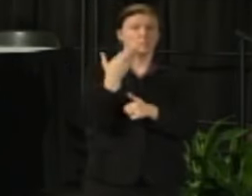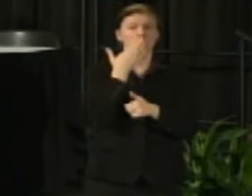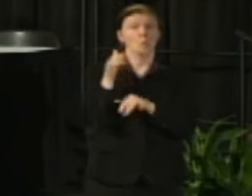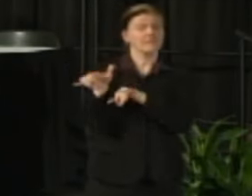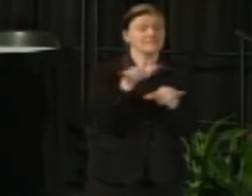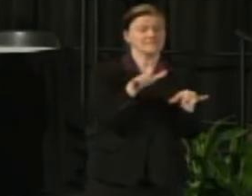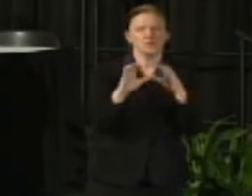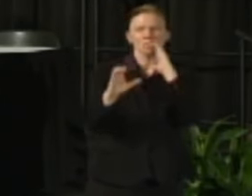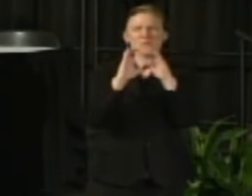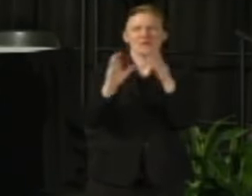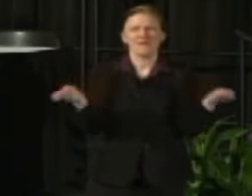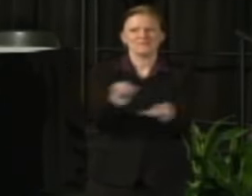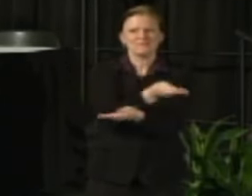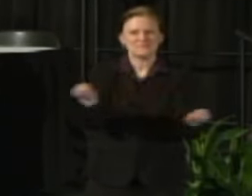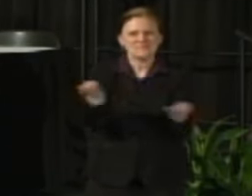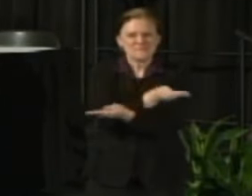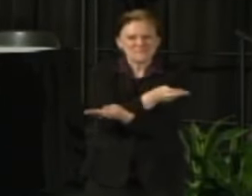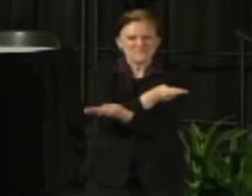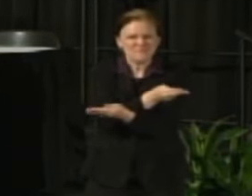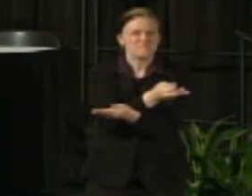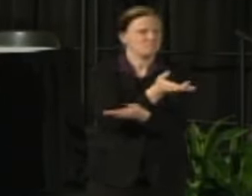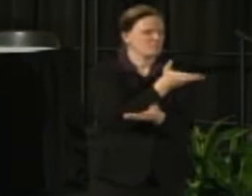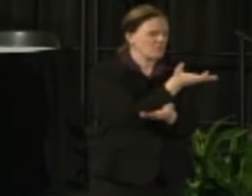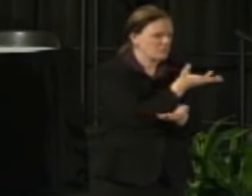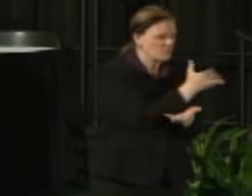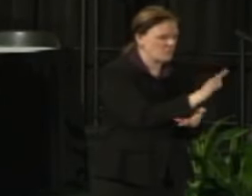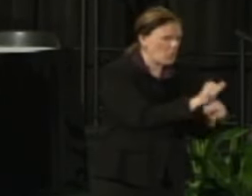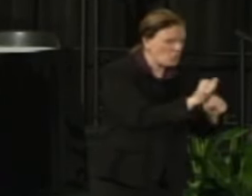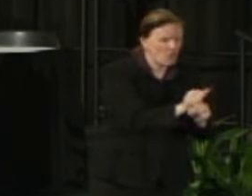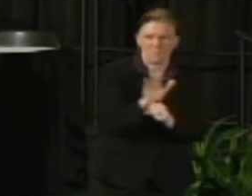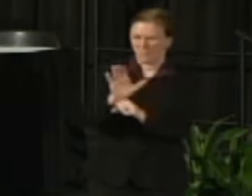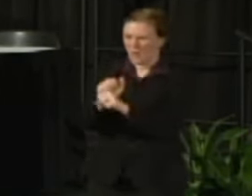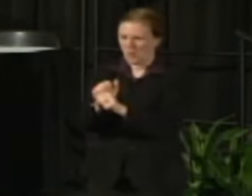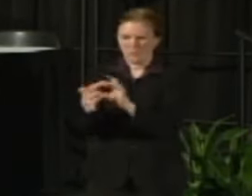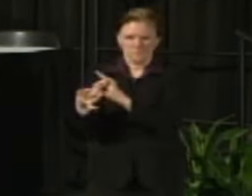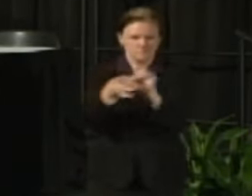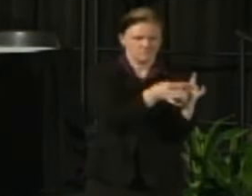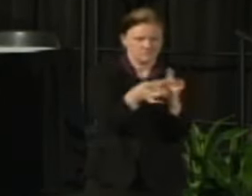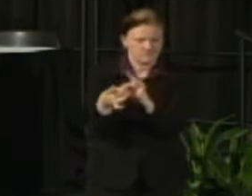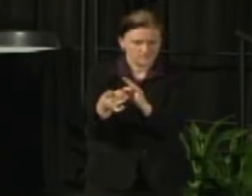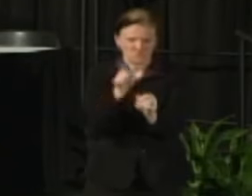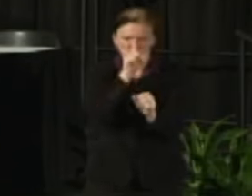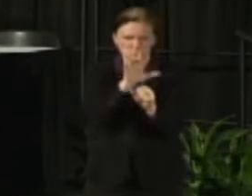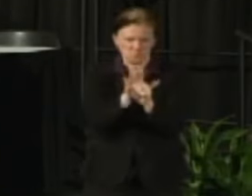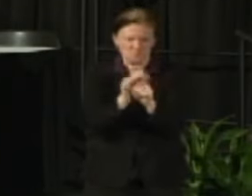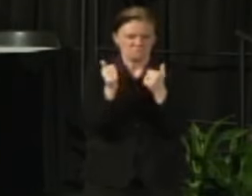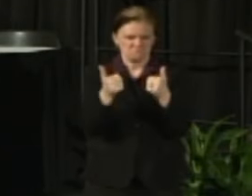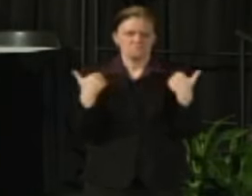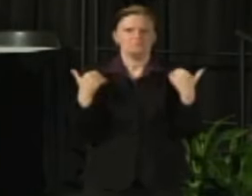of those structure coordination and assurance of moving those things forward.